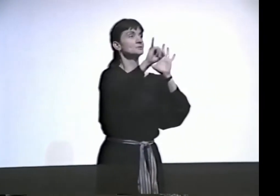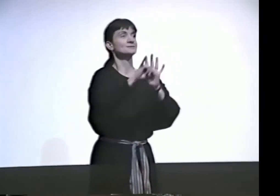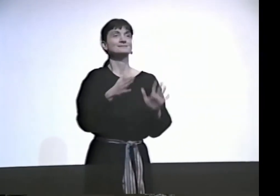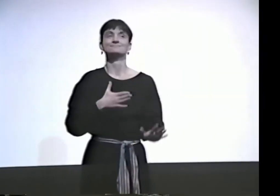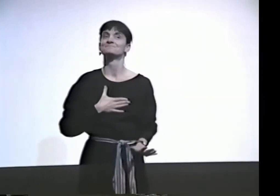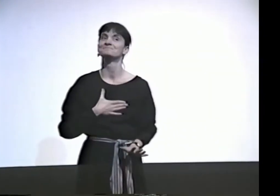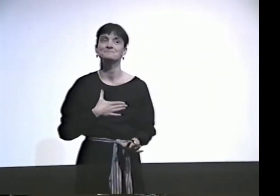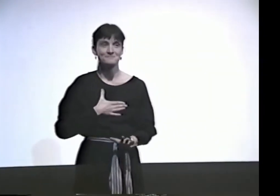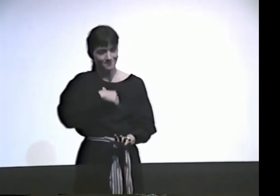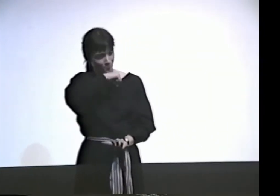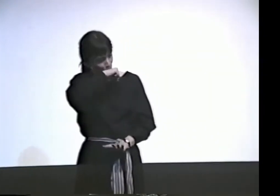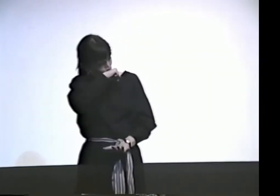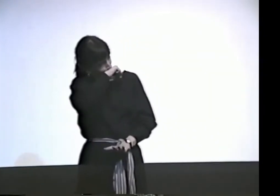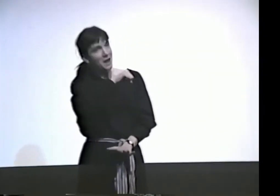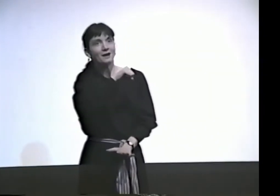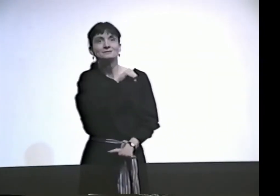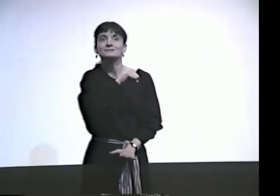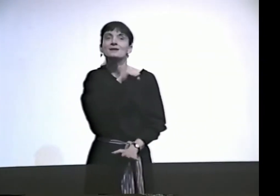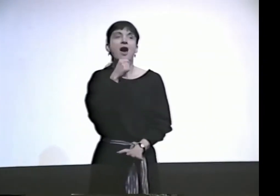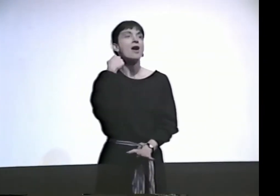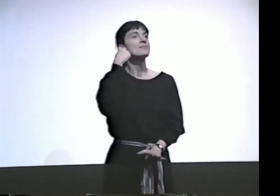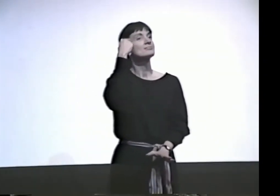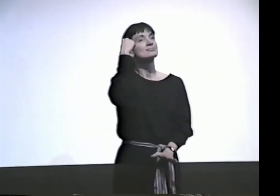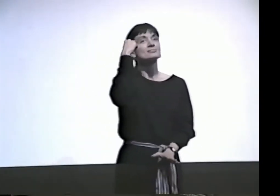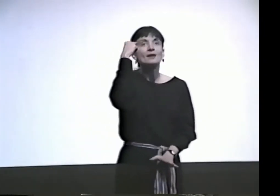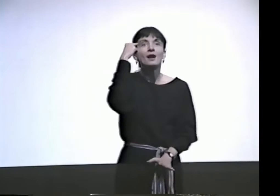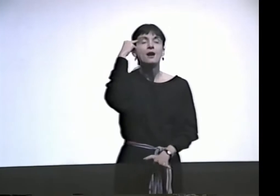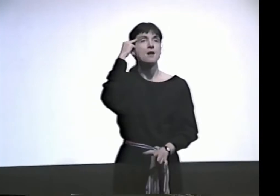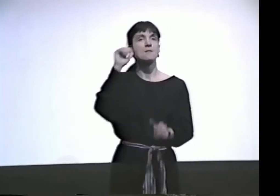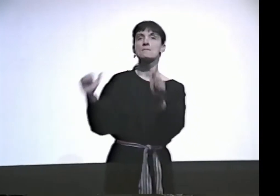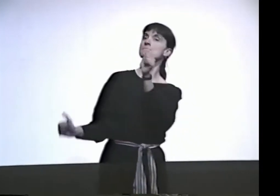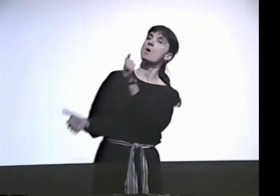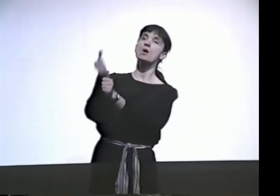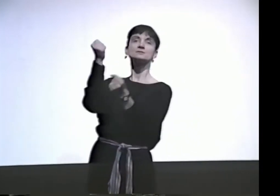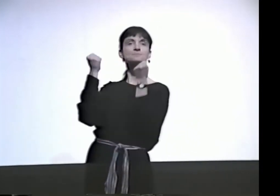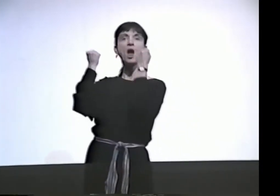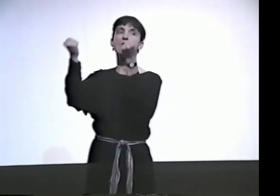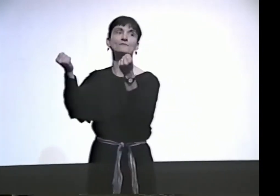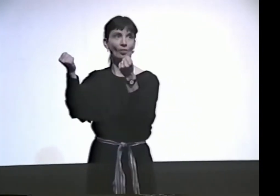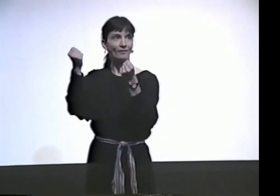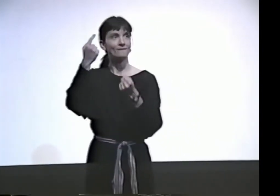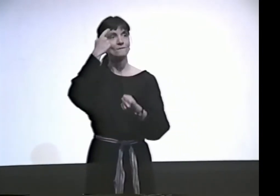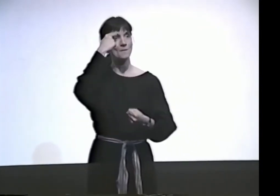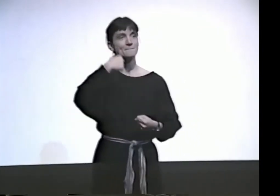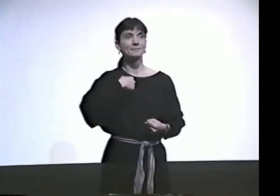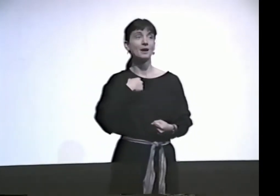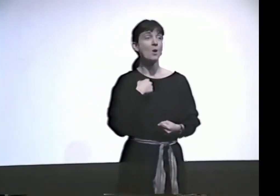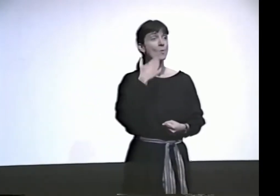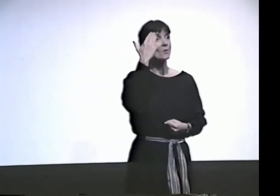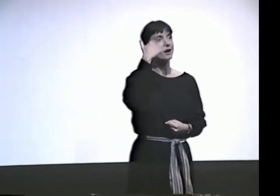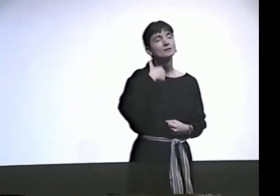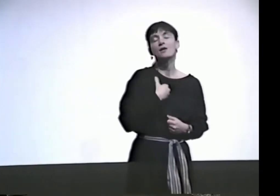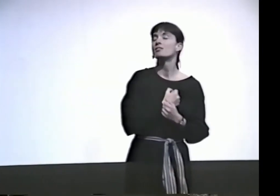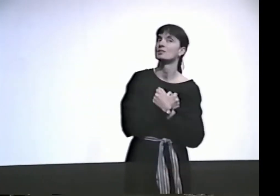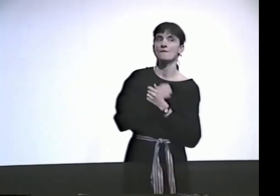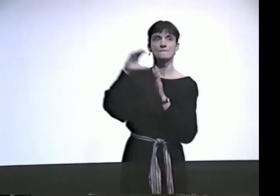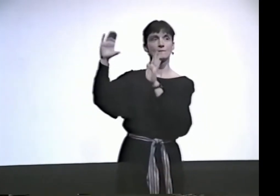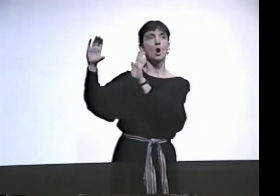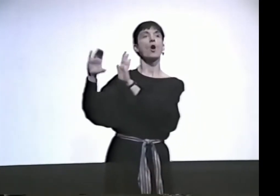OK. FROZEN IMAGES. OH, I LOVE TO WORK WITH THEM. I THINK THEY'RE THE MOST POWERFUL FOR ME,